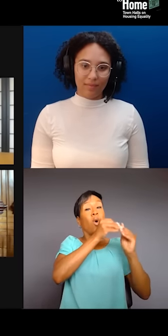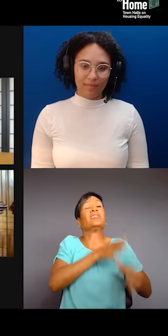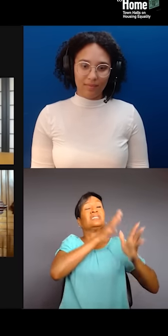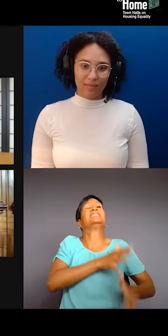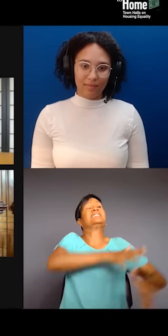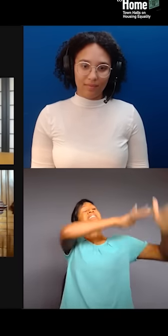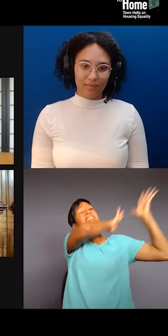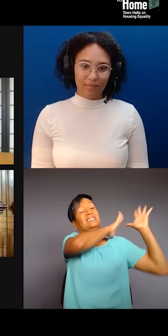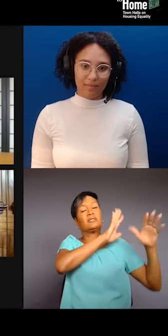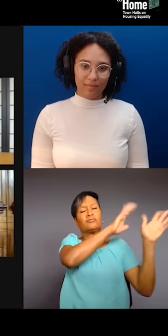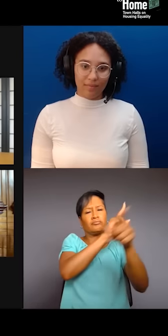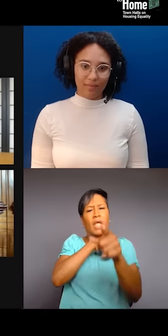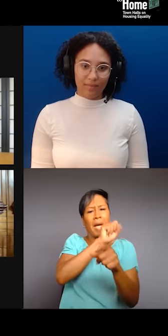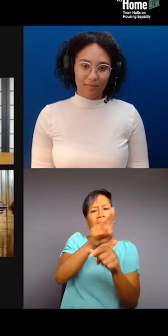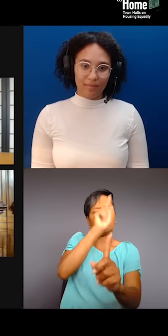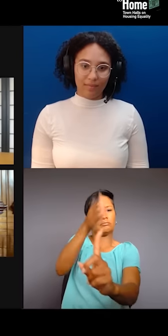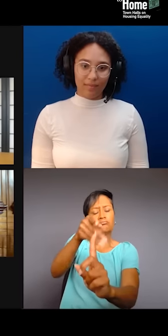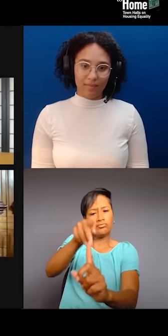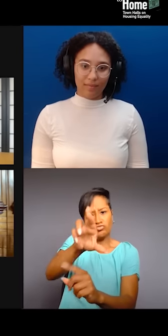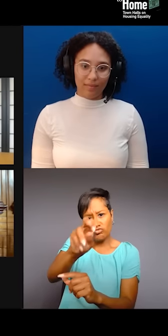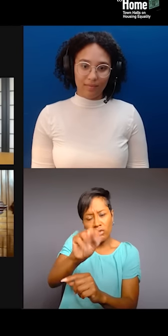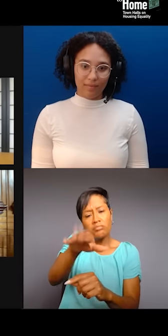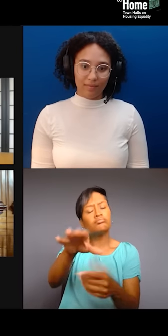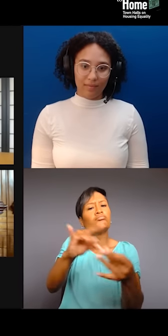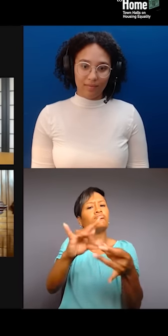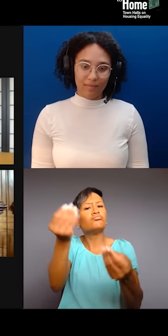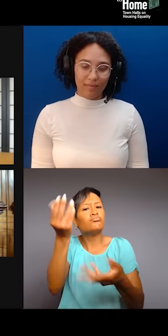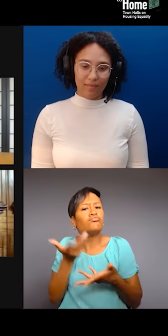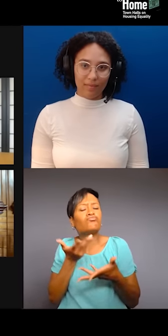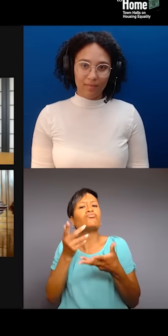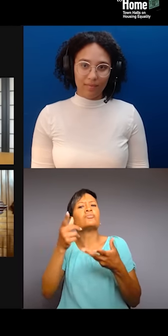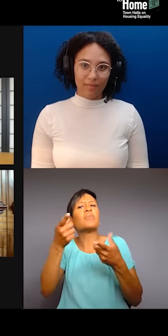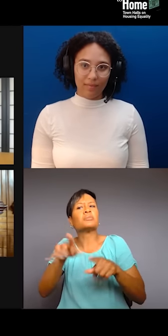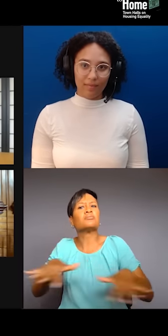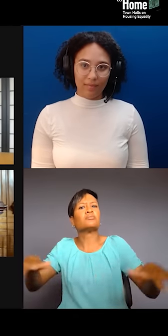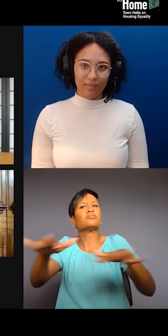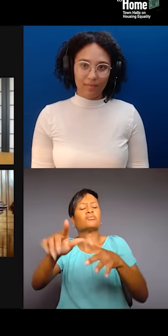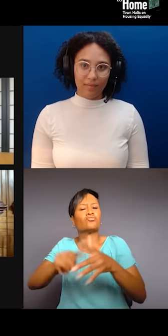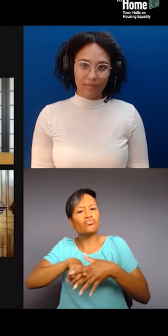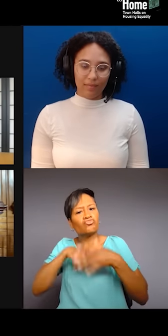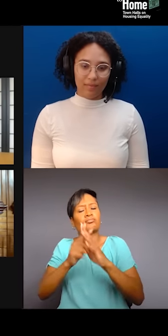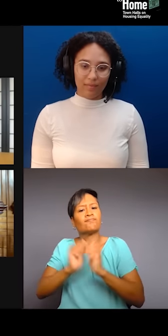Ron, can you tell us about the situation on the ground that prompted the creation of Don't Mute DC?